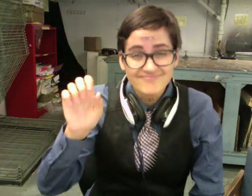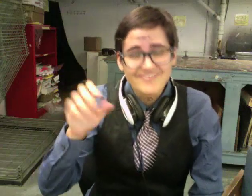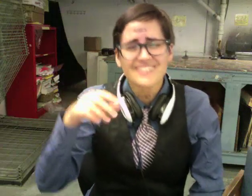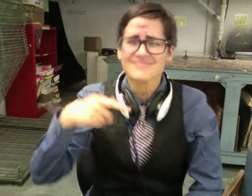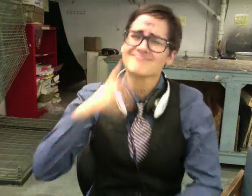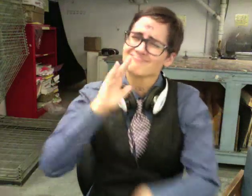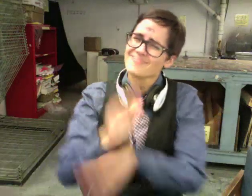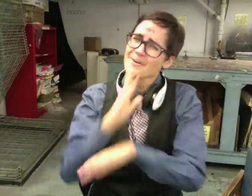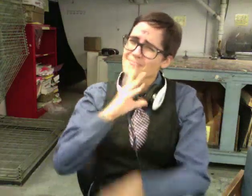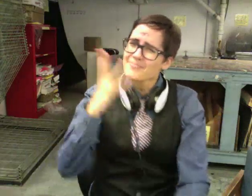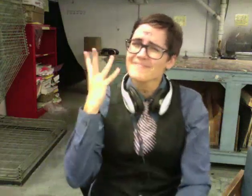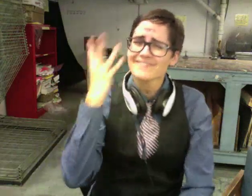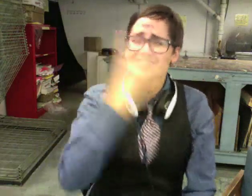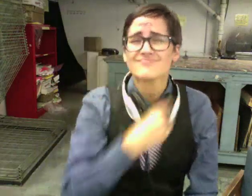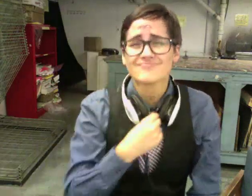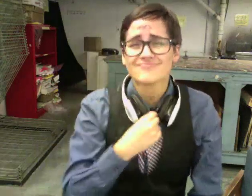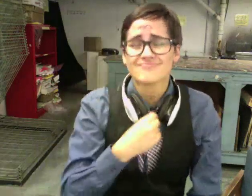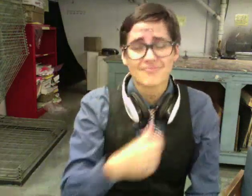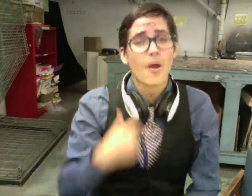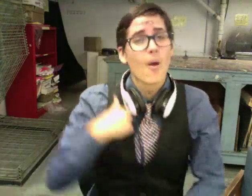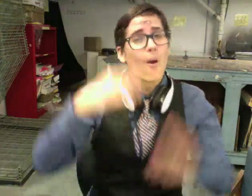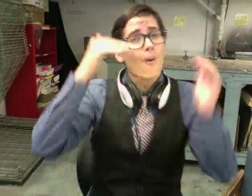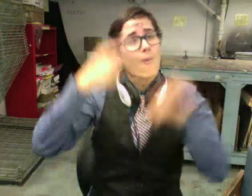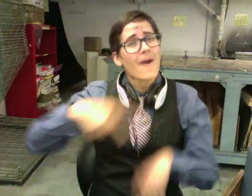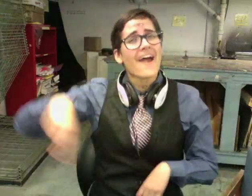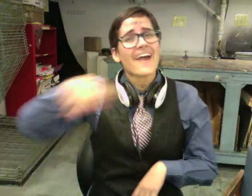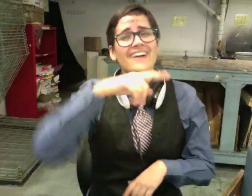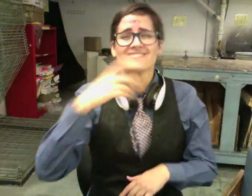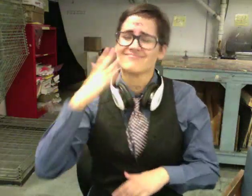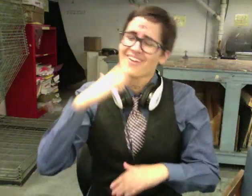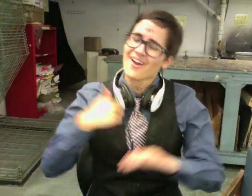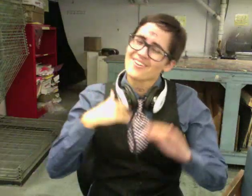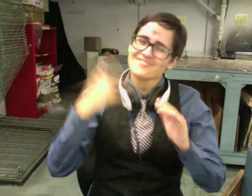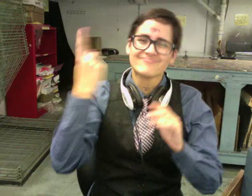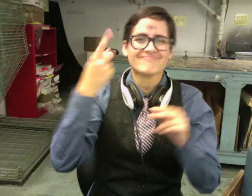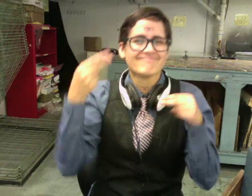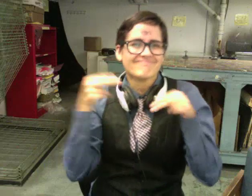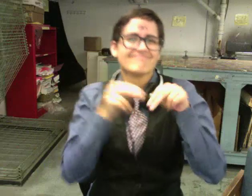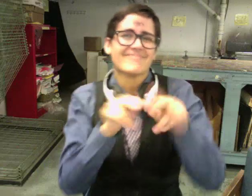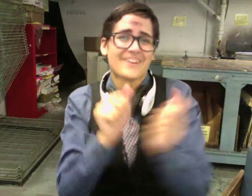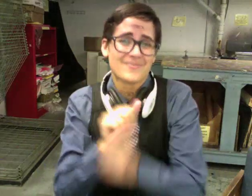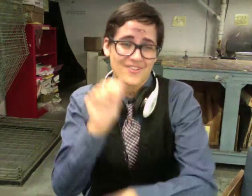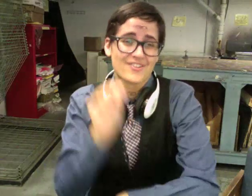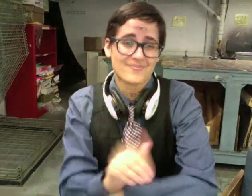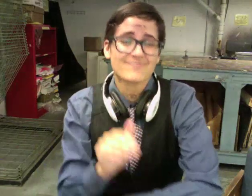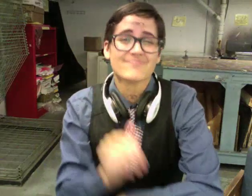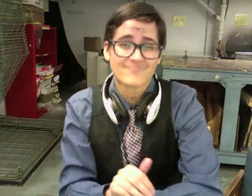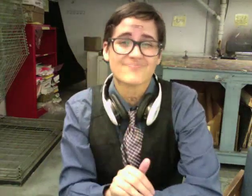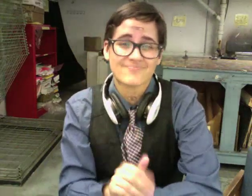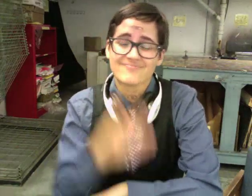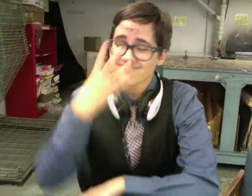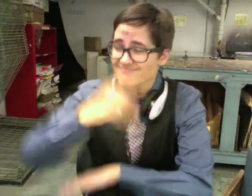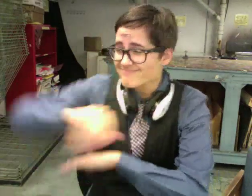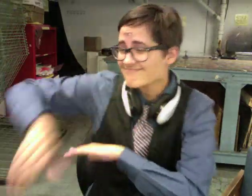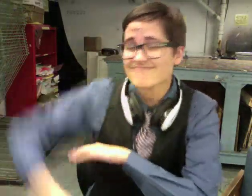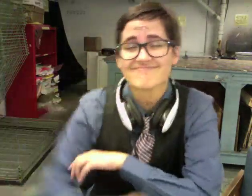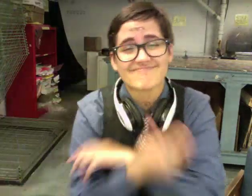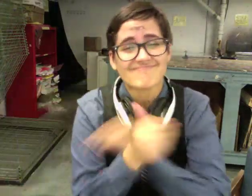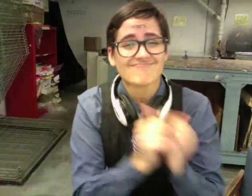here in Night Vale. I hope all of you out there have someone to sleep through it with.